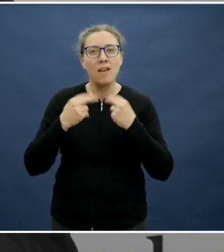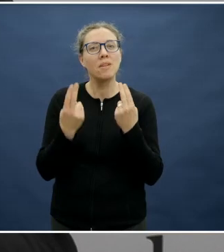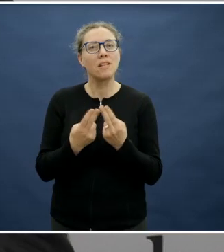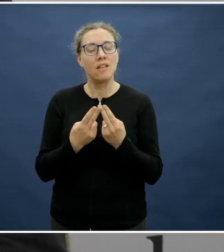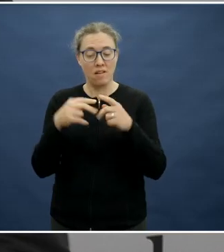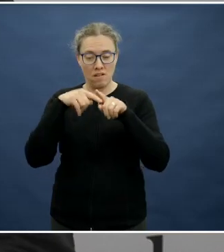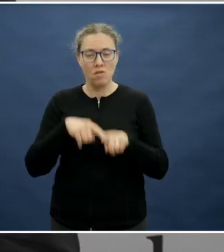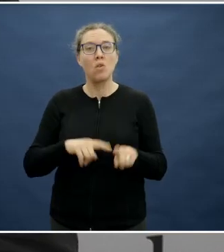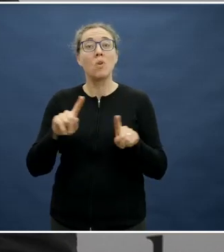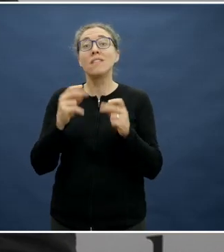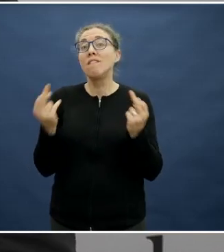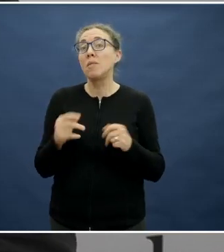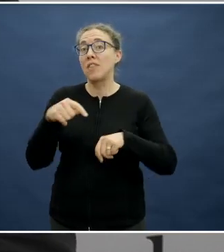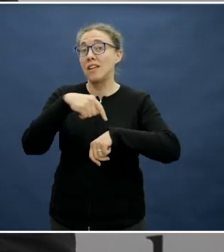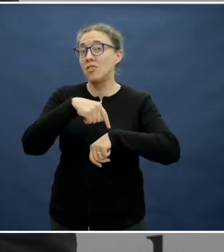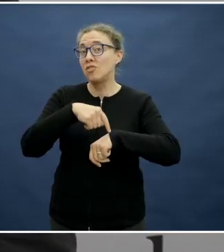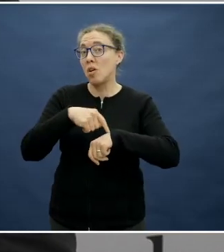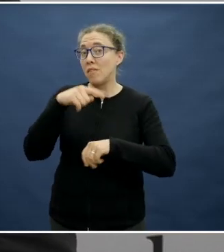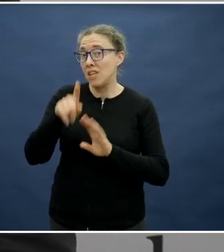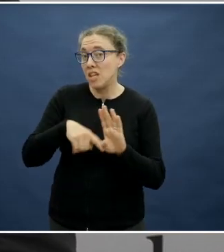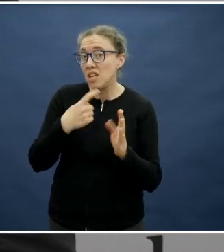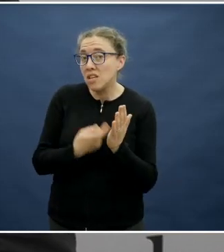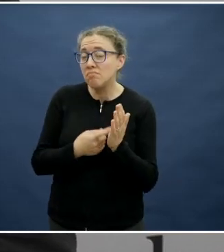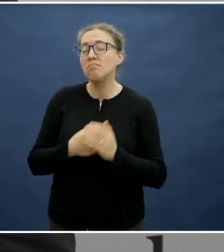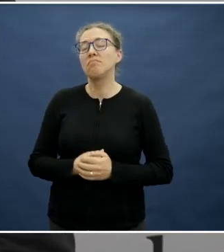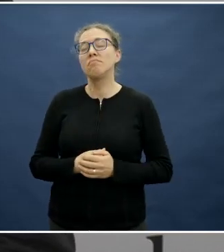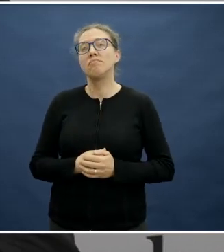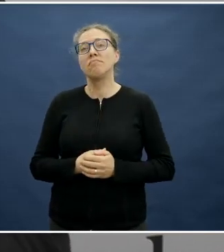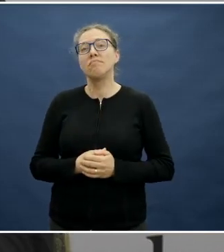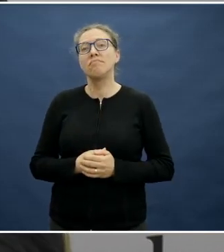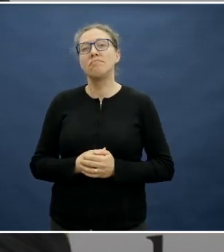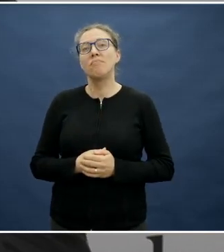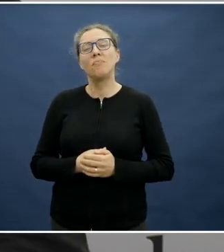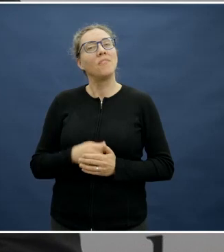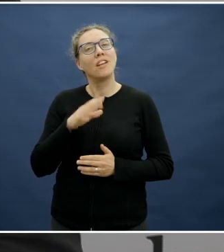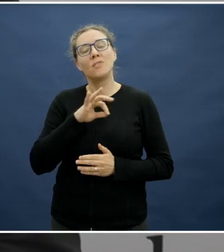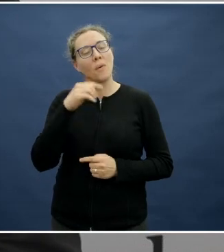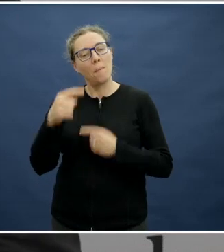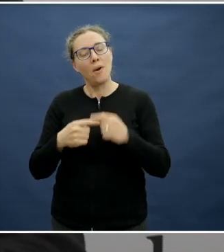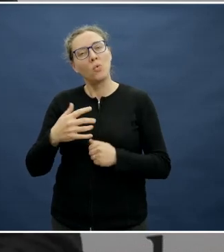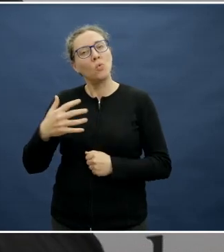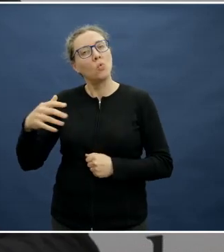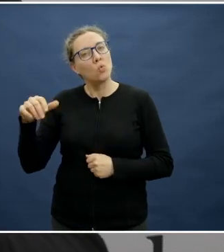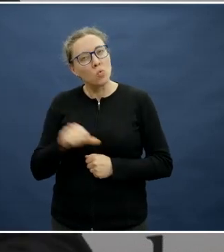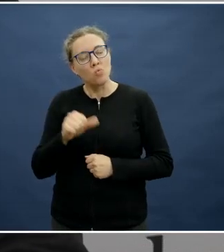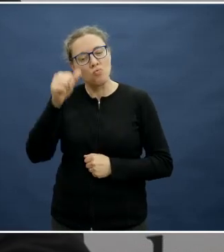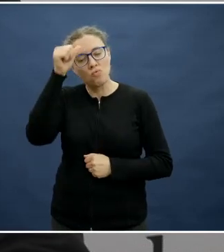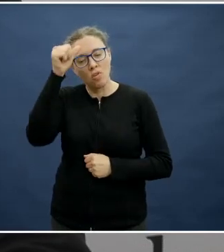the food comes from, but it's not really because you should know this. It's because this is just a way of life.